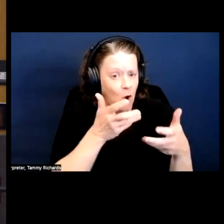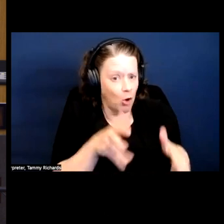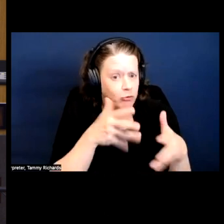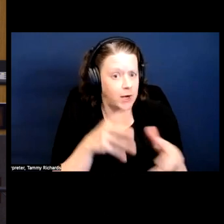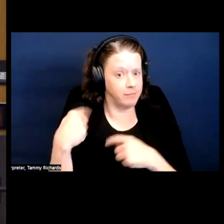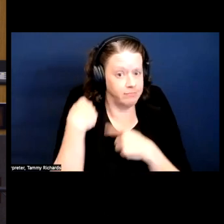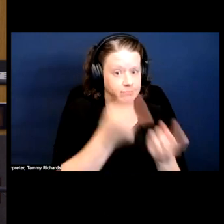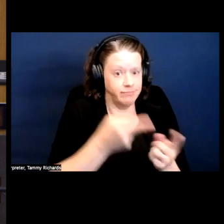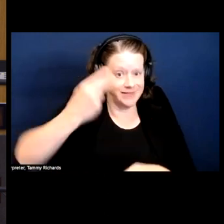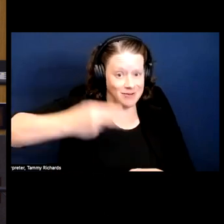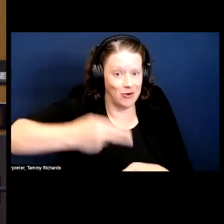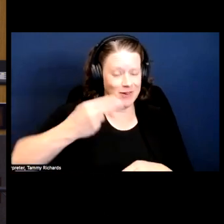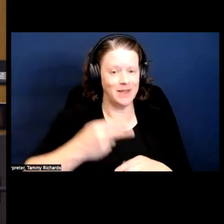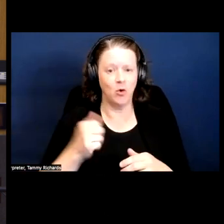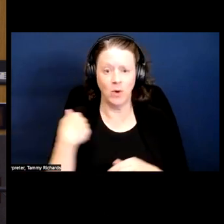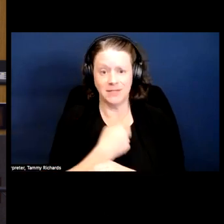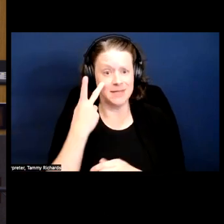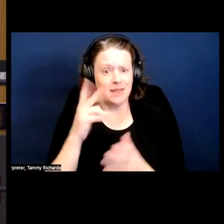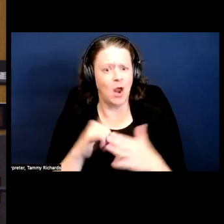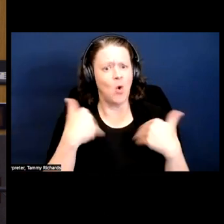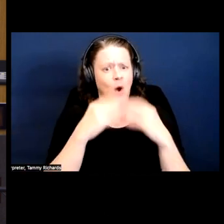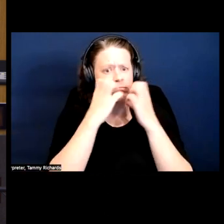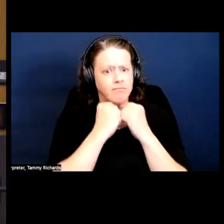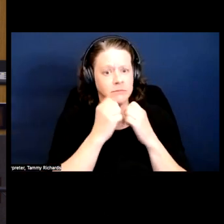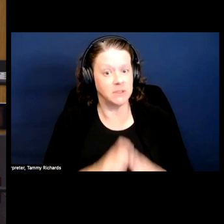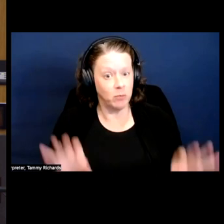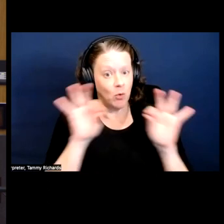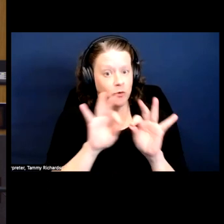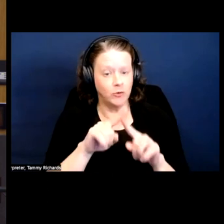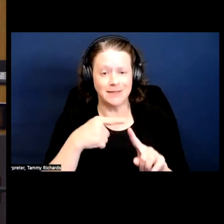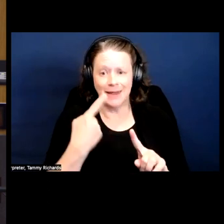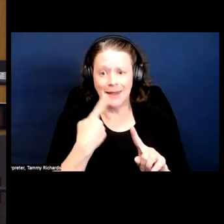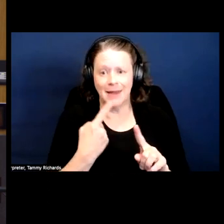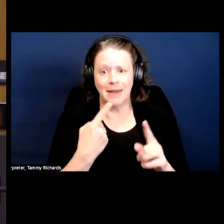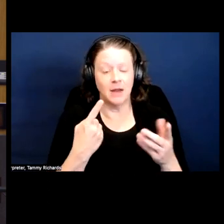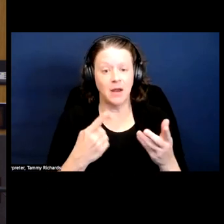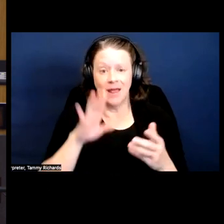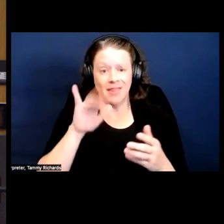Like, we can see that history that I think is just so important to say that this didn't